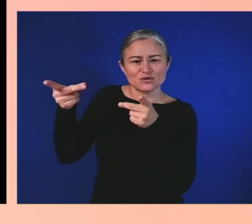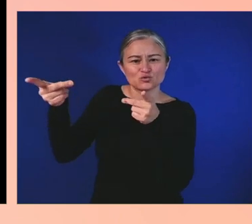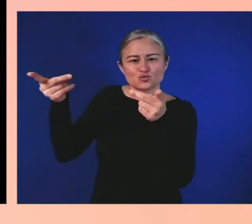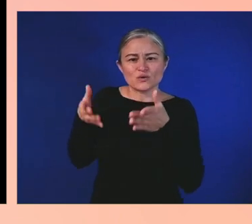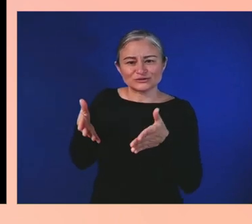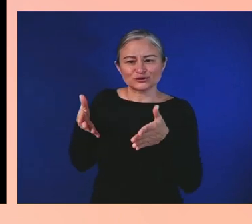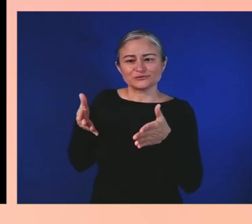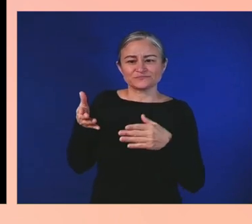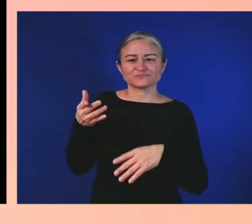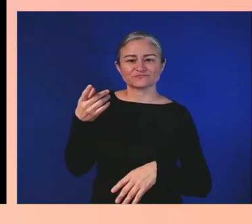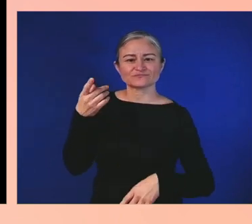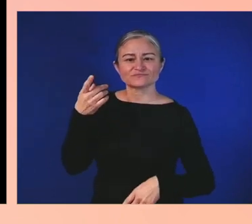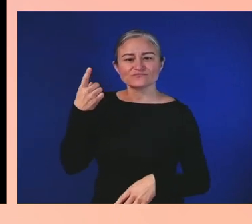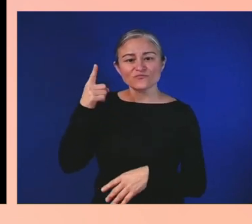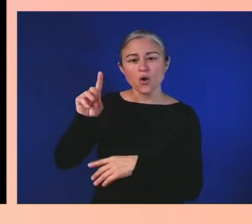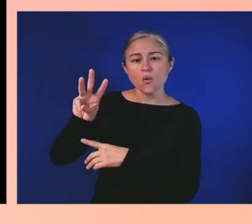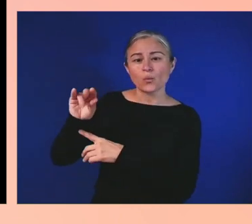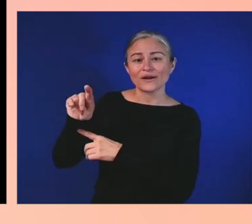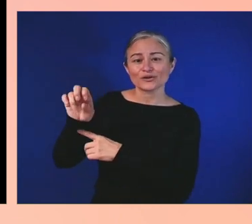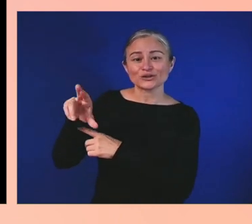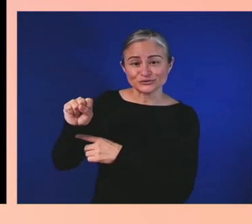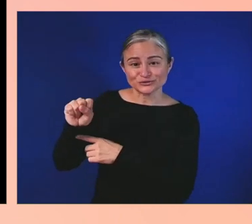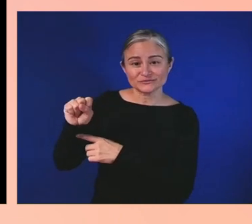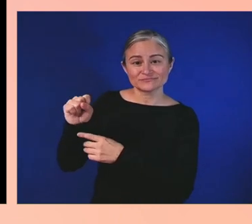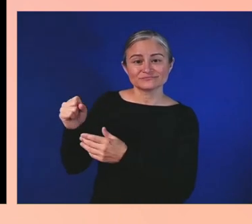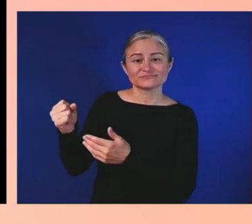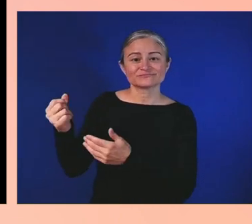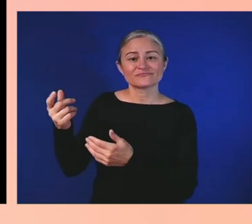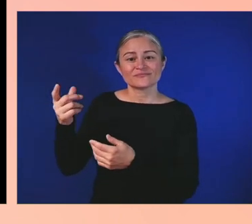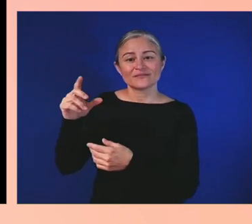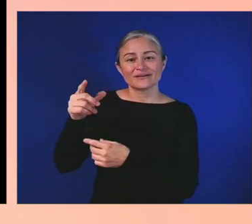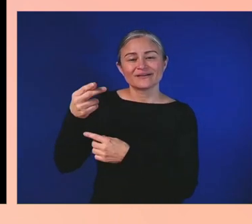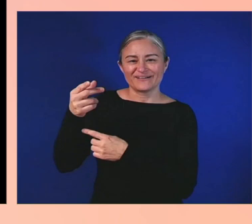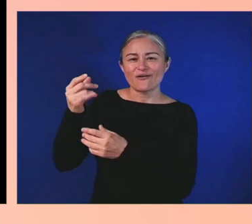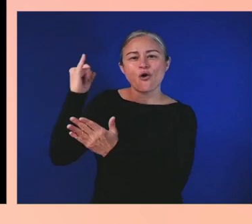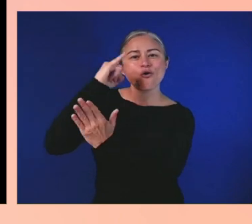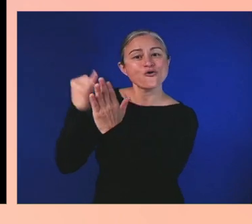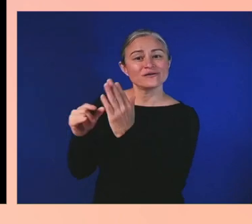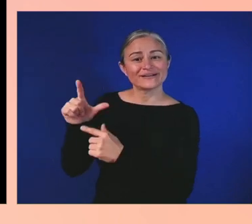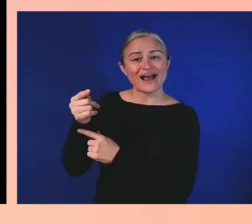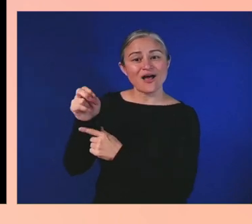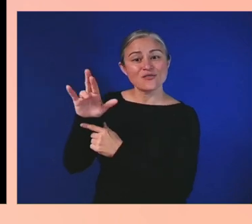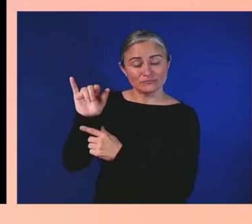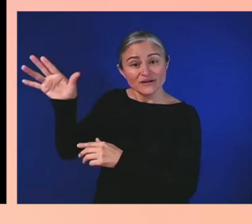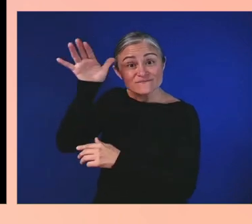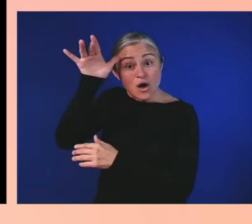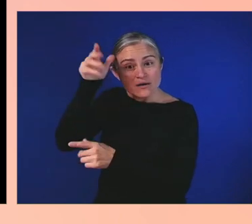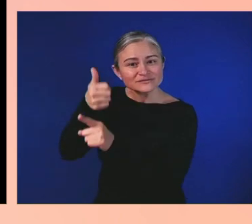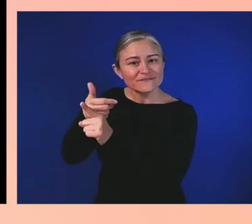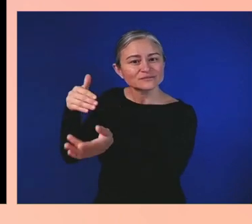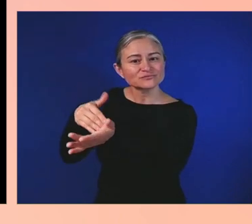who had the privilege of leaving our community with 1.8 million images